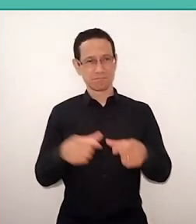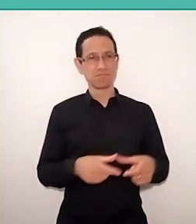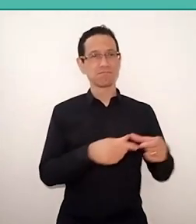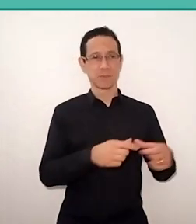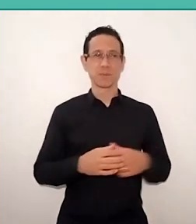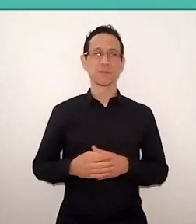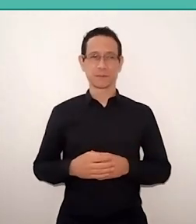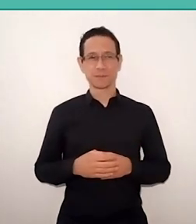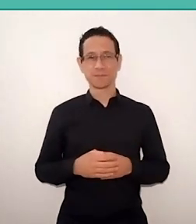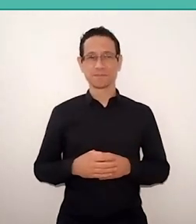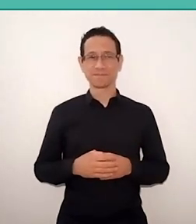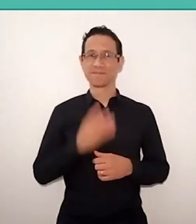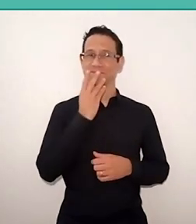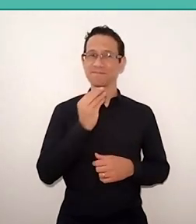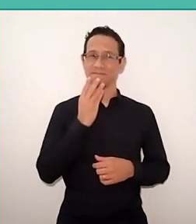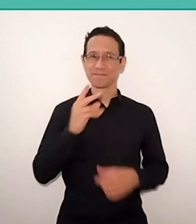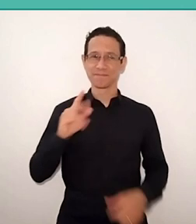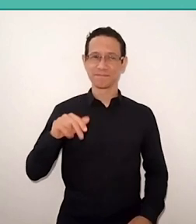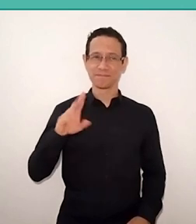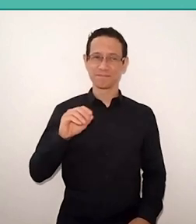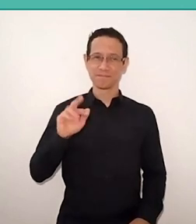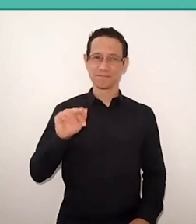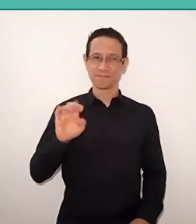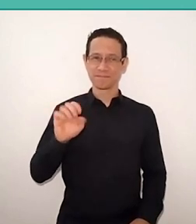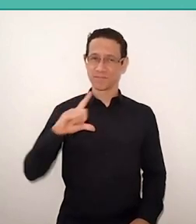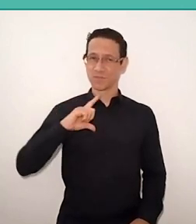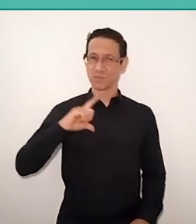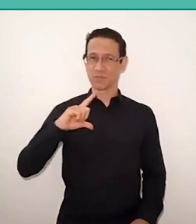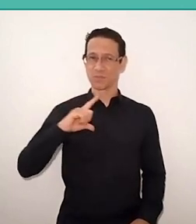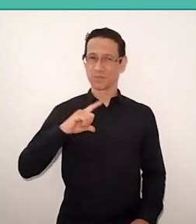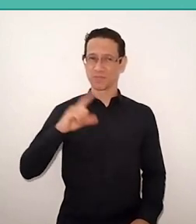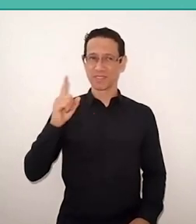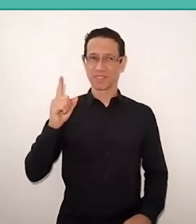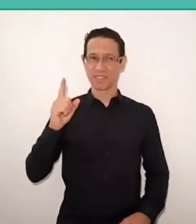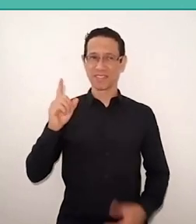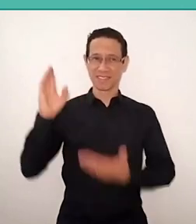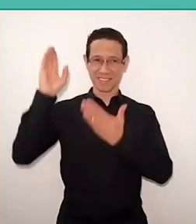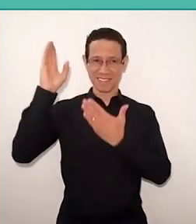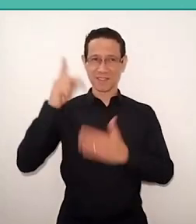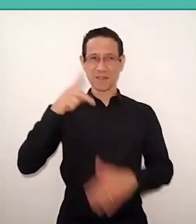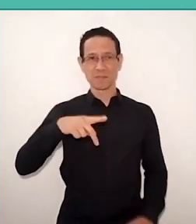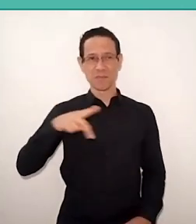Freire had a lot of that that Professor Akkari said, he was a person who, permanently,